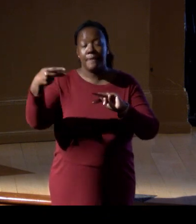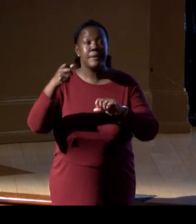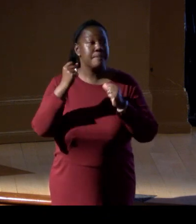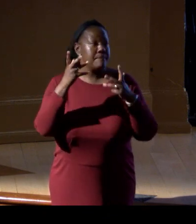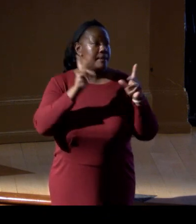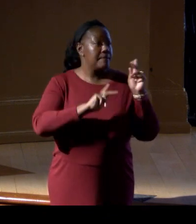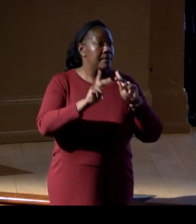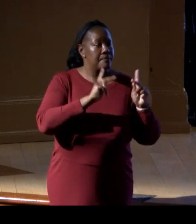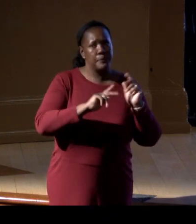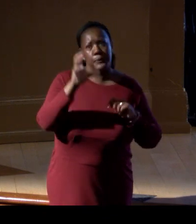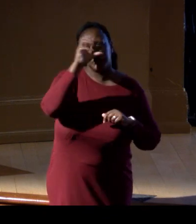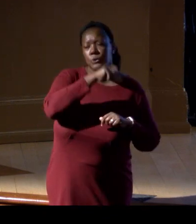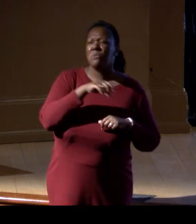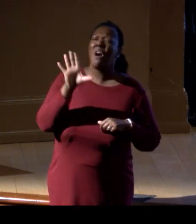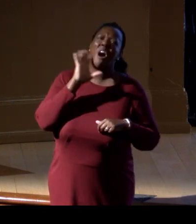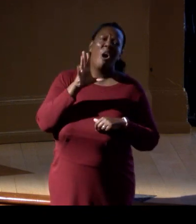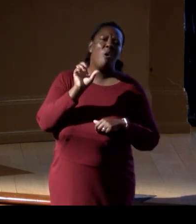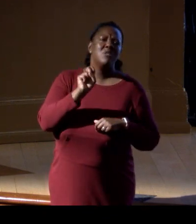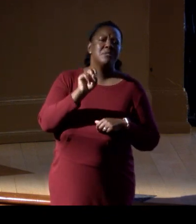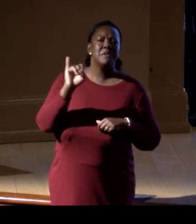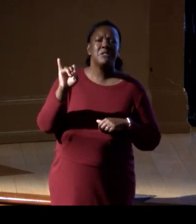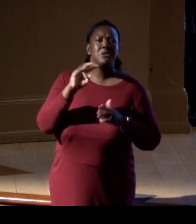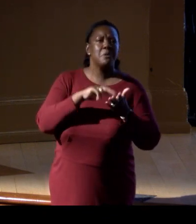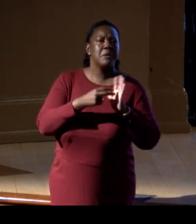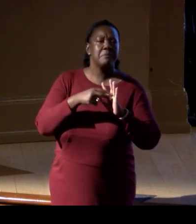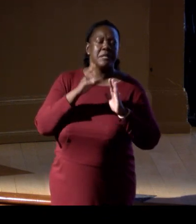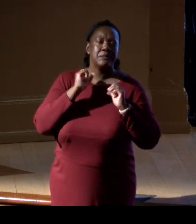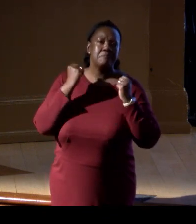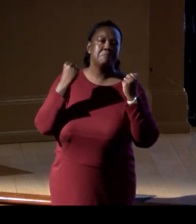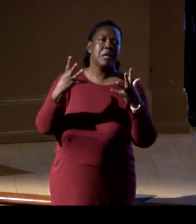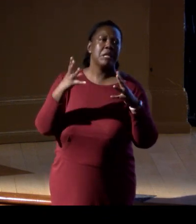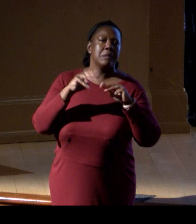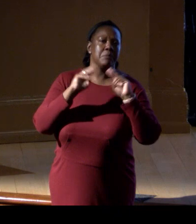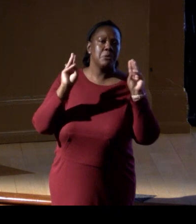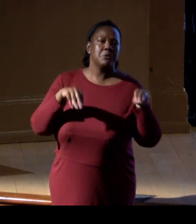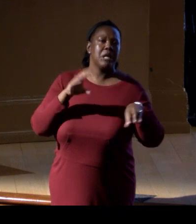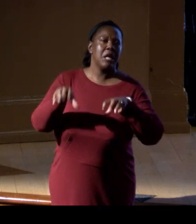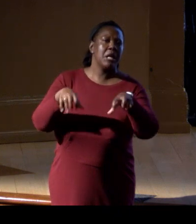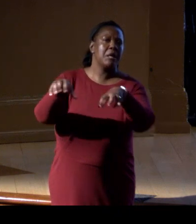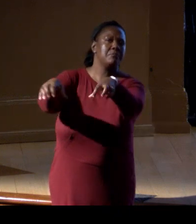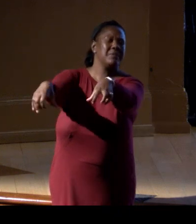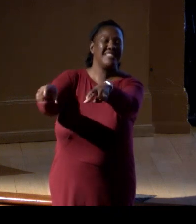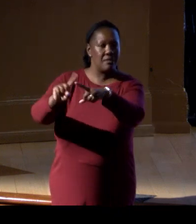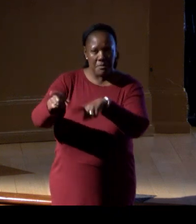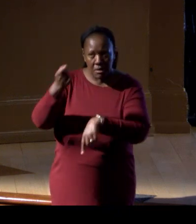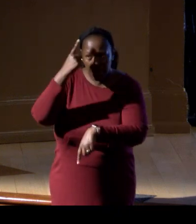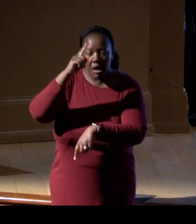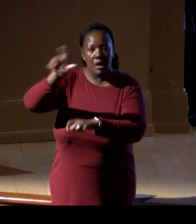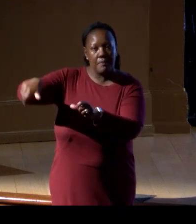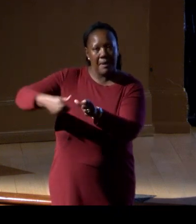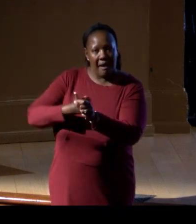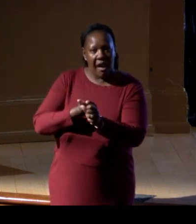but since its founding in 1846, it's always been a science-based organization.